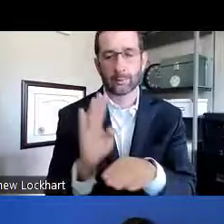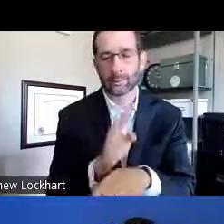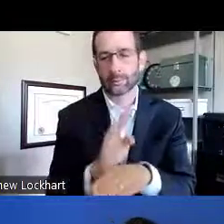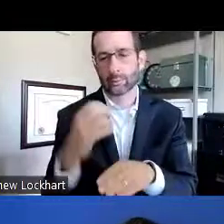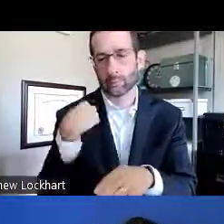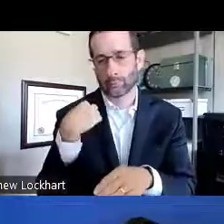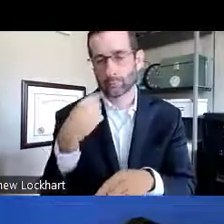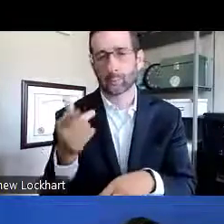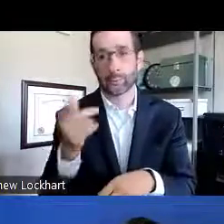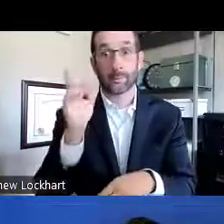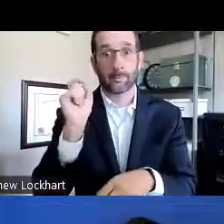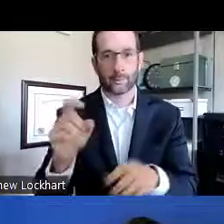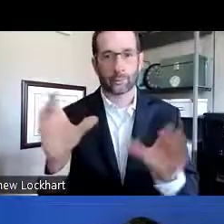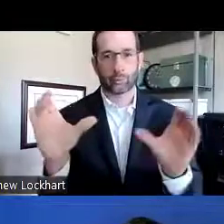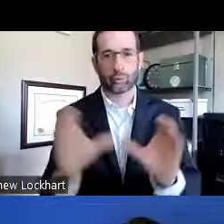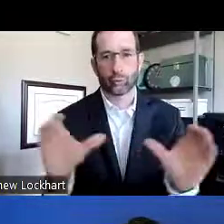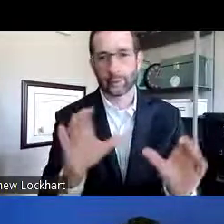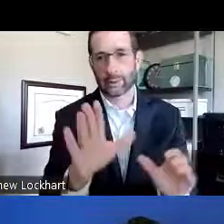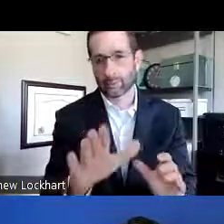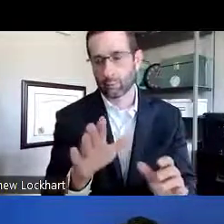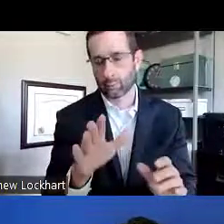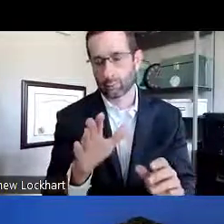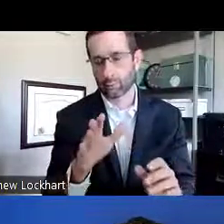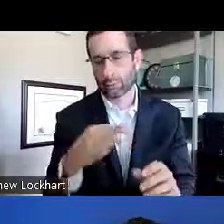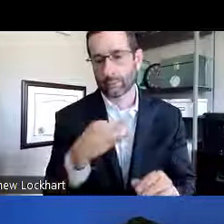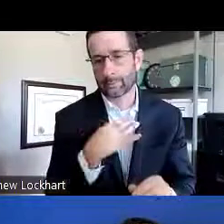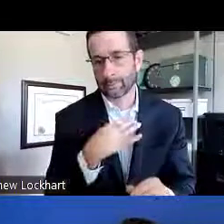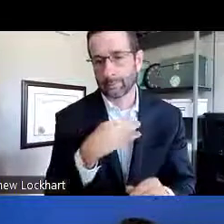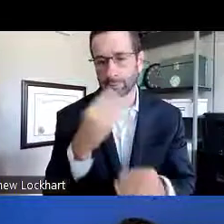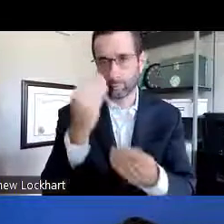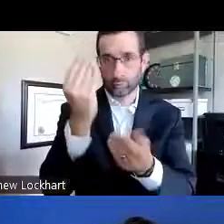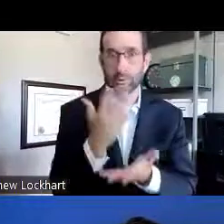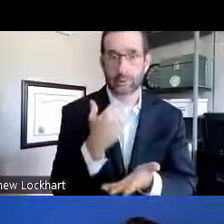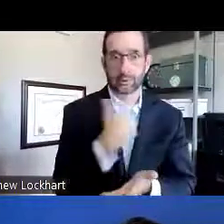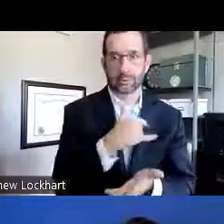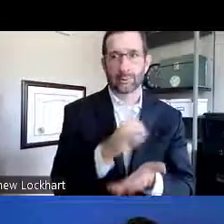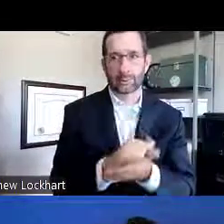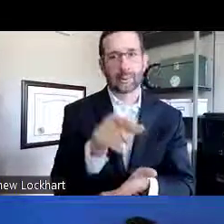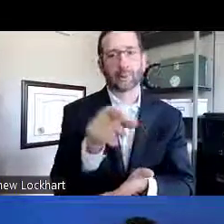which is a Institute Business Officer. They would then certify your application